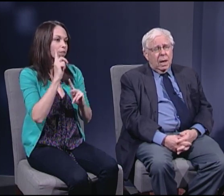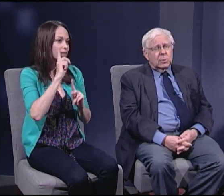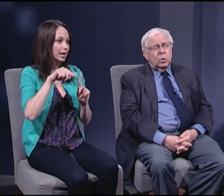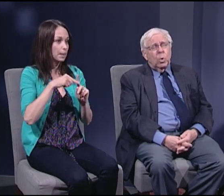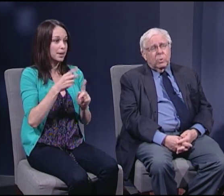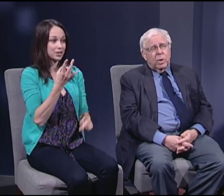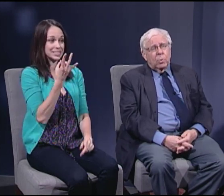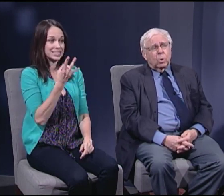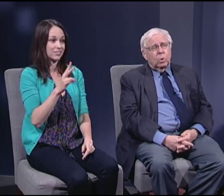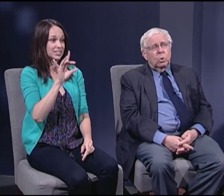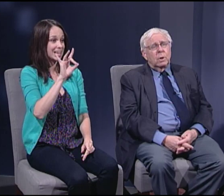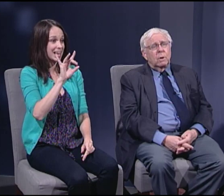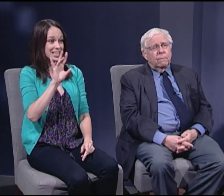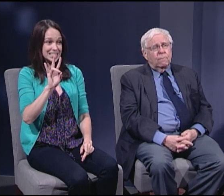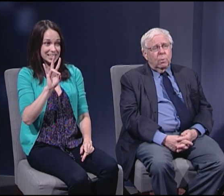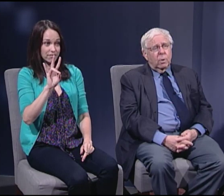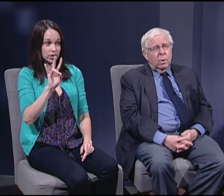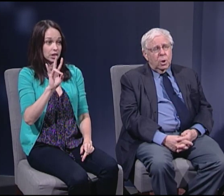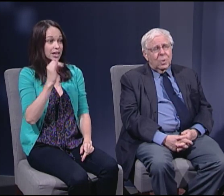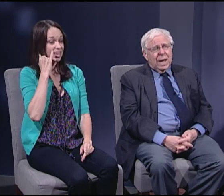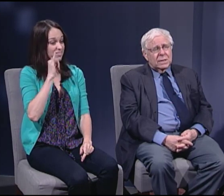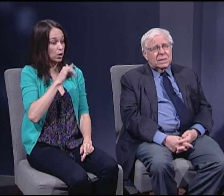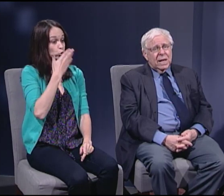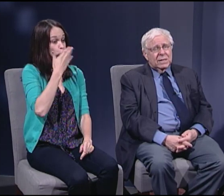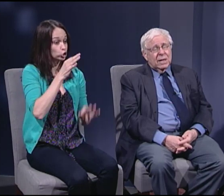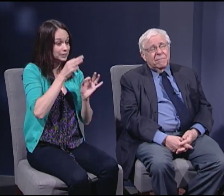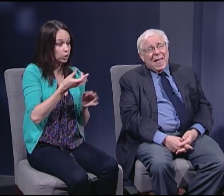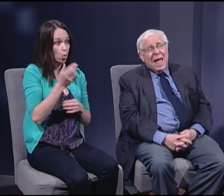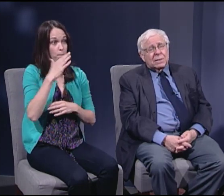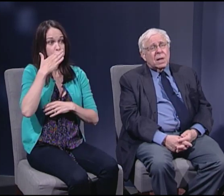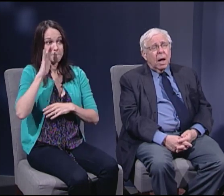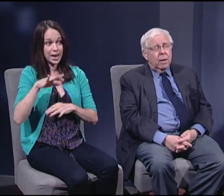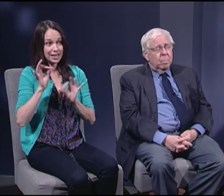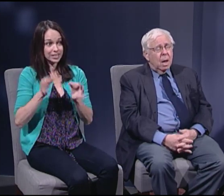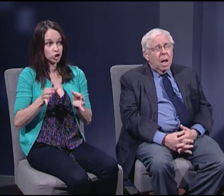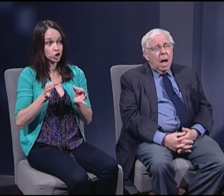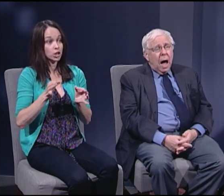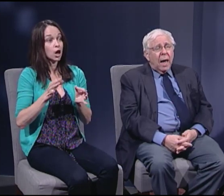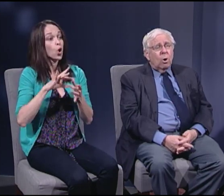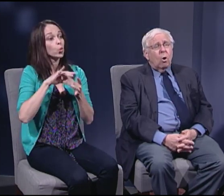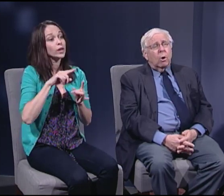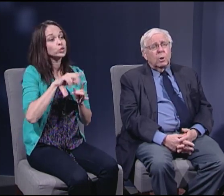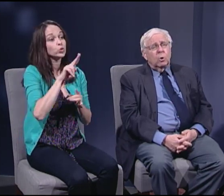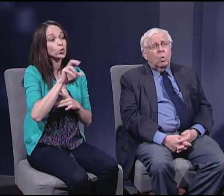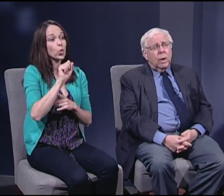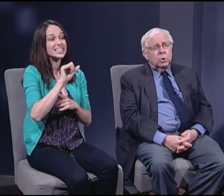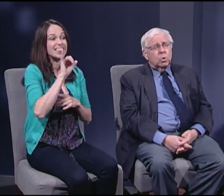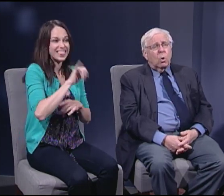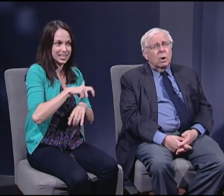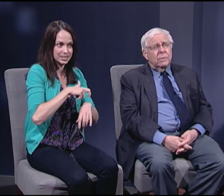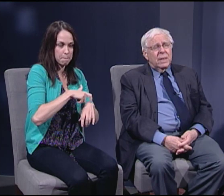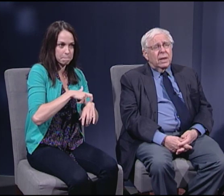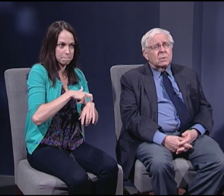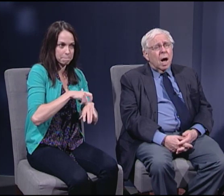as to whether they were good for the United States of that time I argue quite strongly that a lot